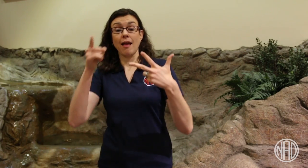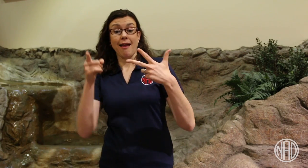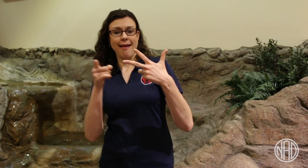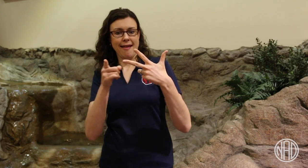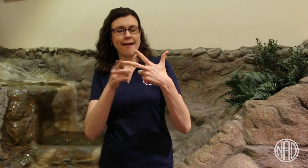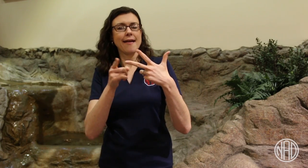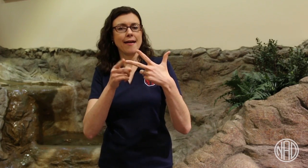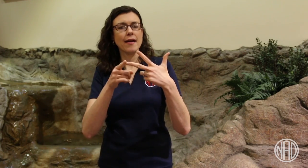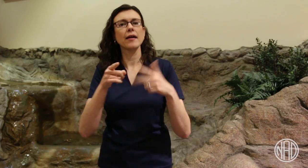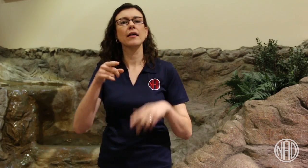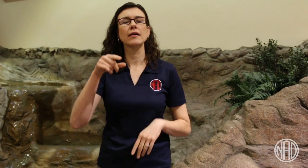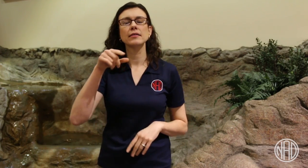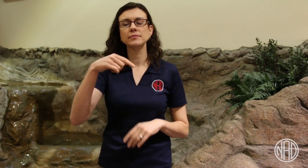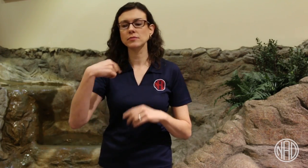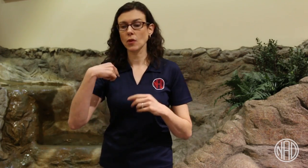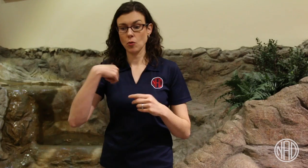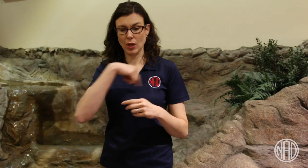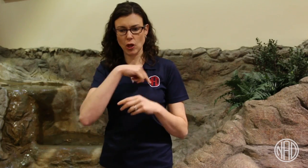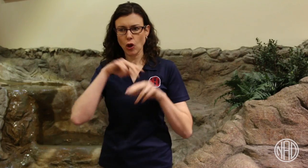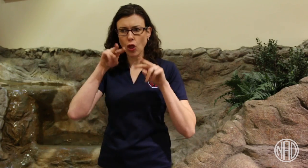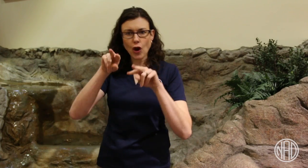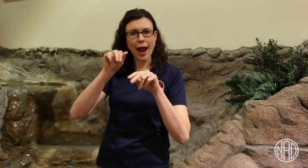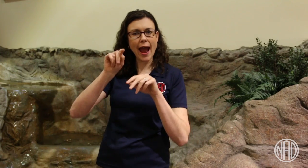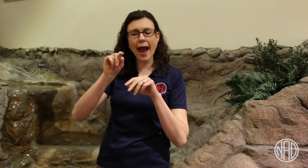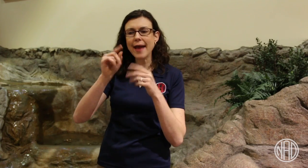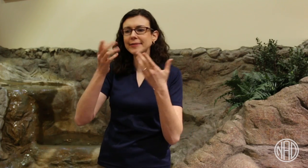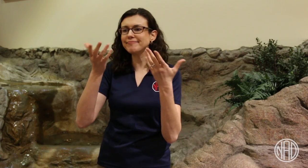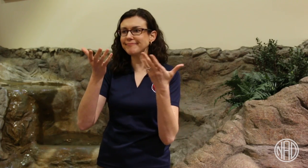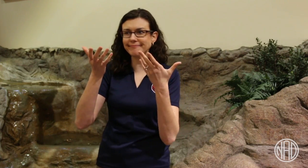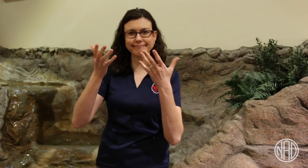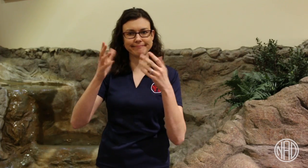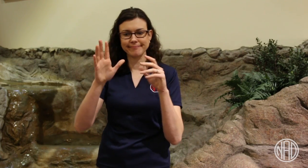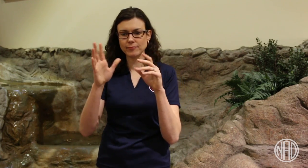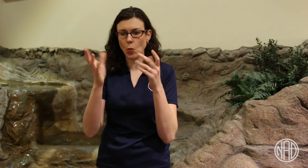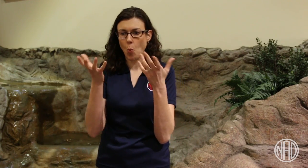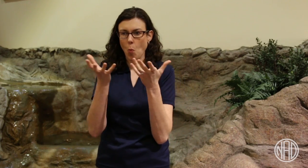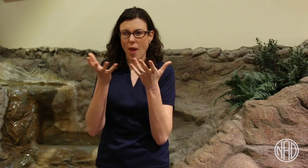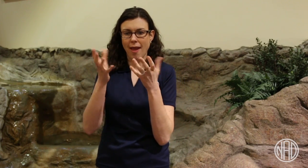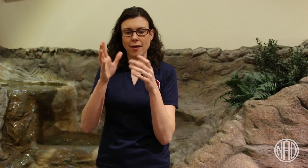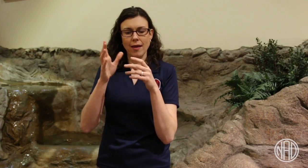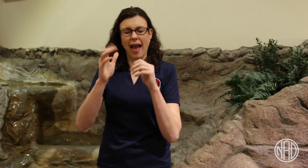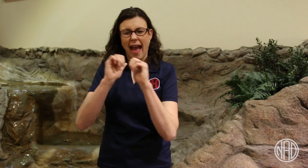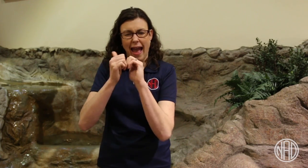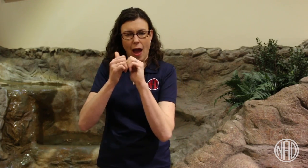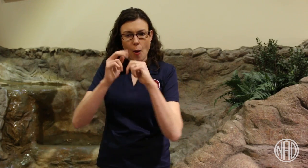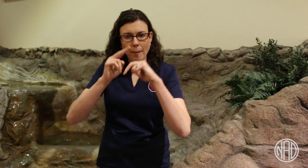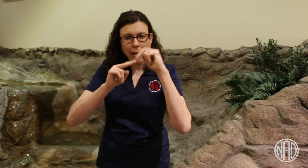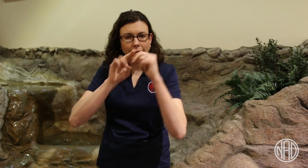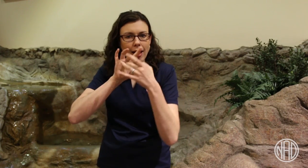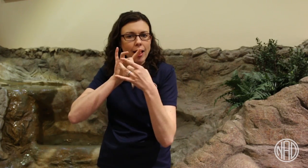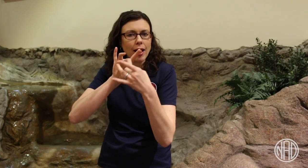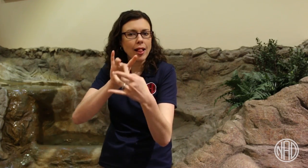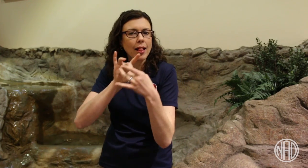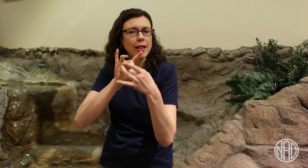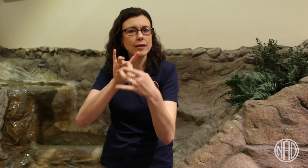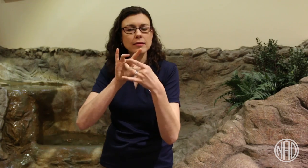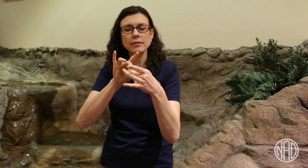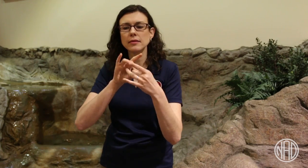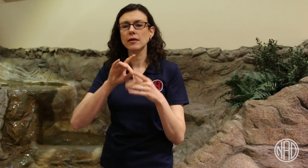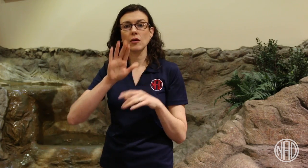Finally, we want to look at building the NAD's relationship with you